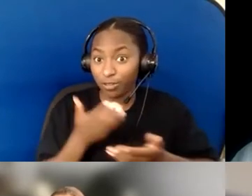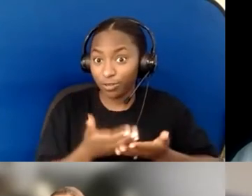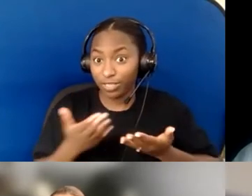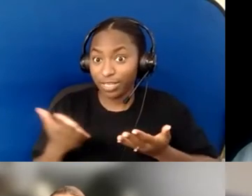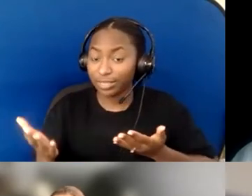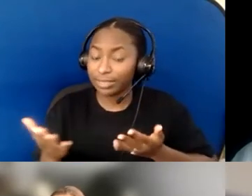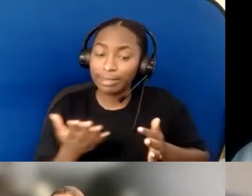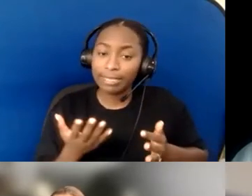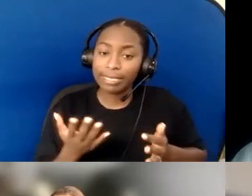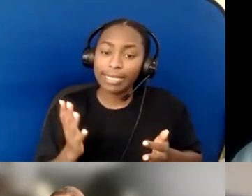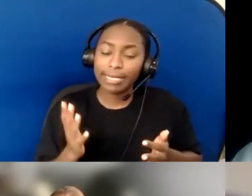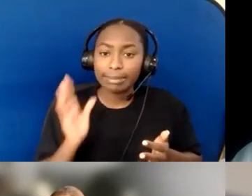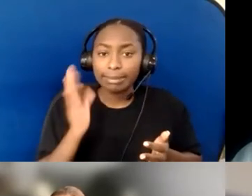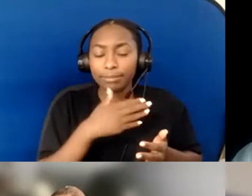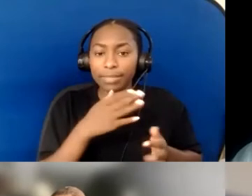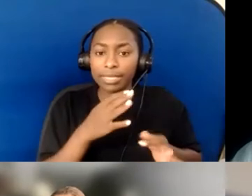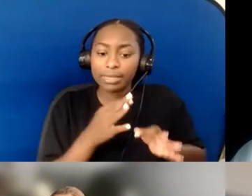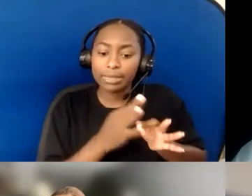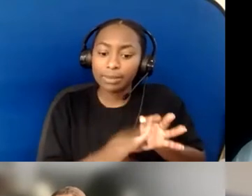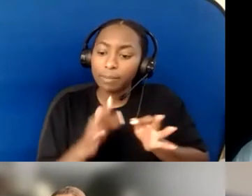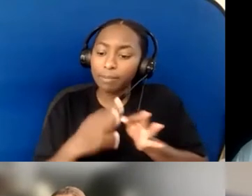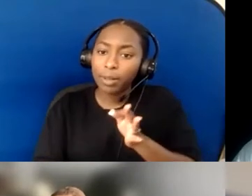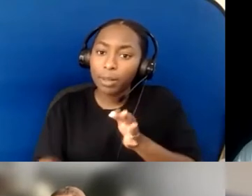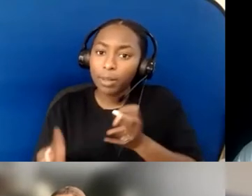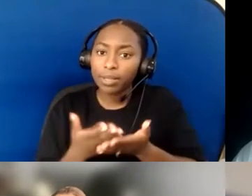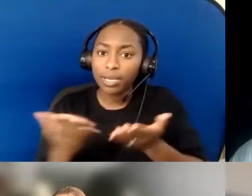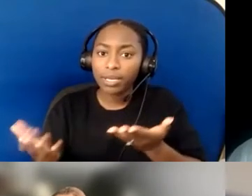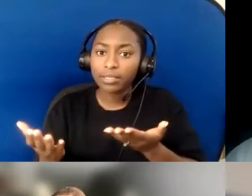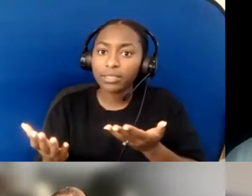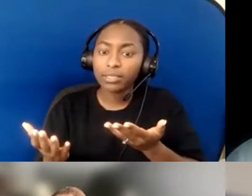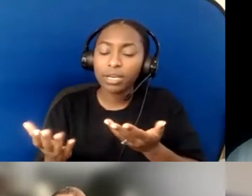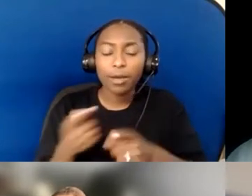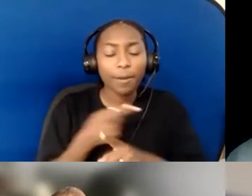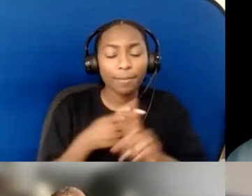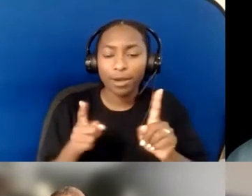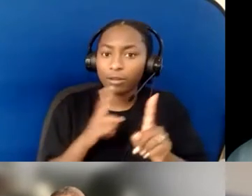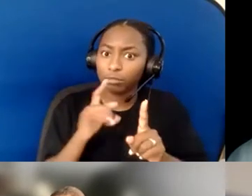had significant impact for people's lives. So I would say...